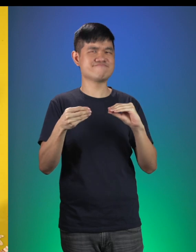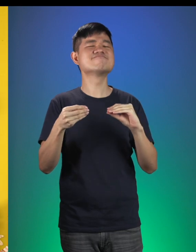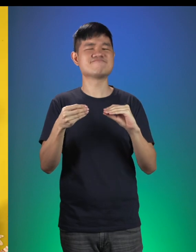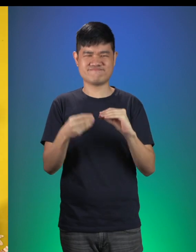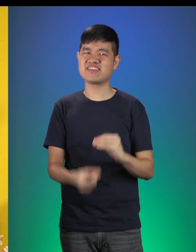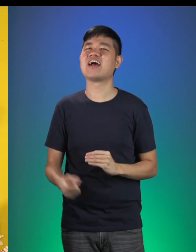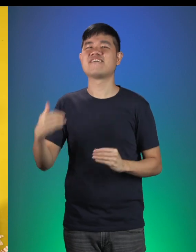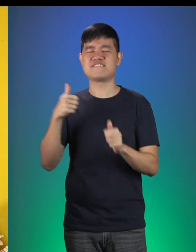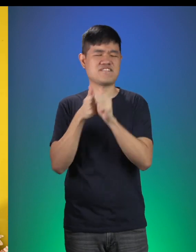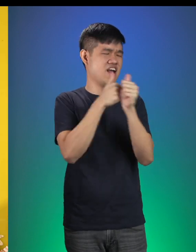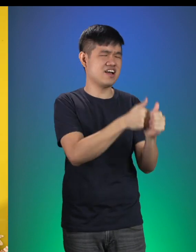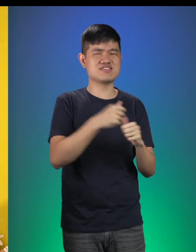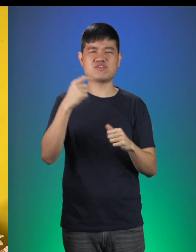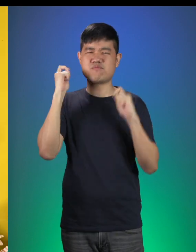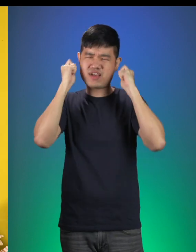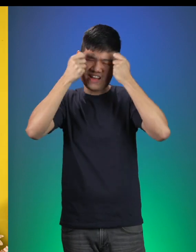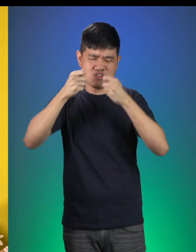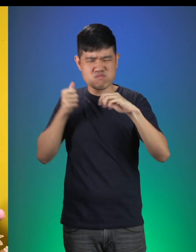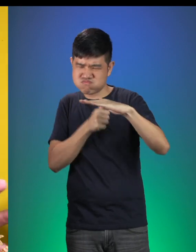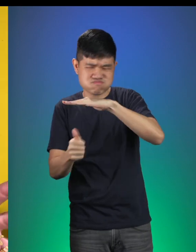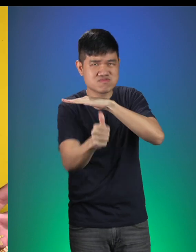Follow Little Red on an adventure through the forest